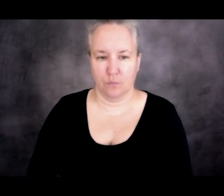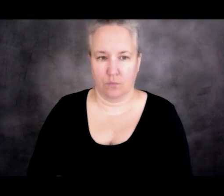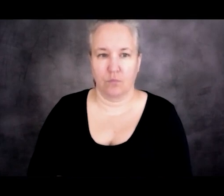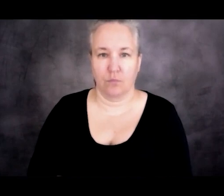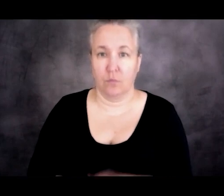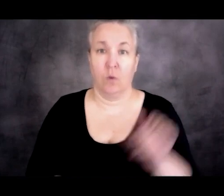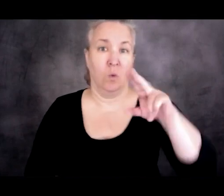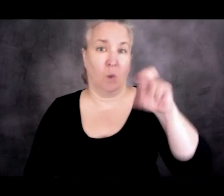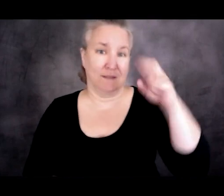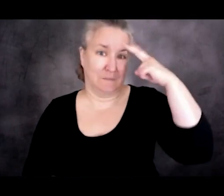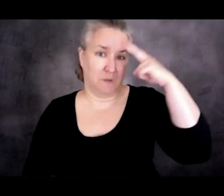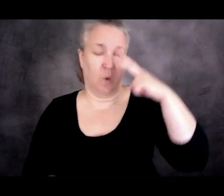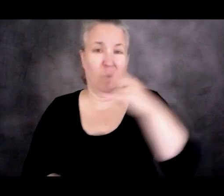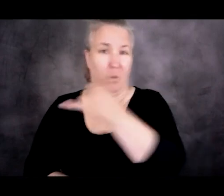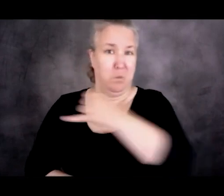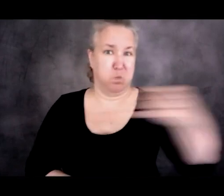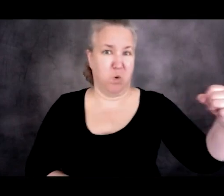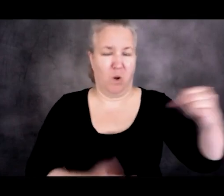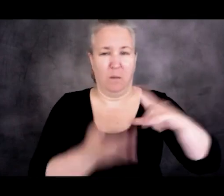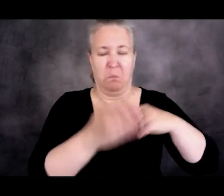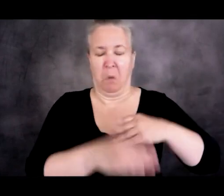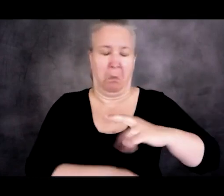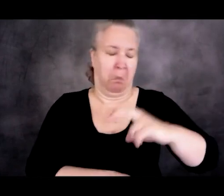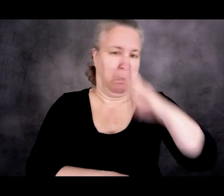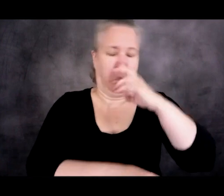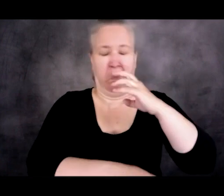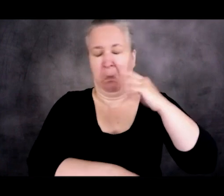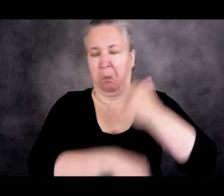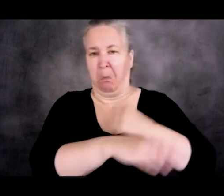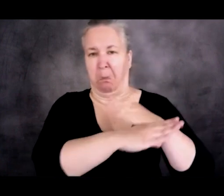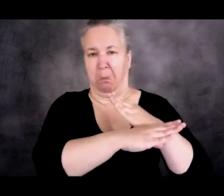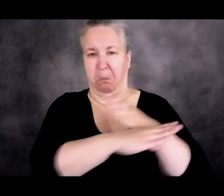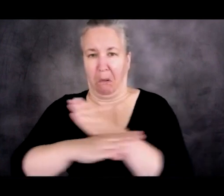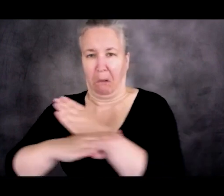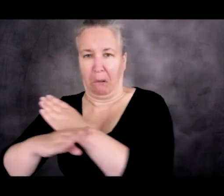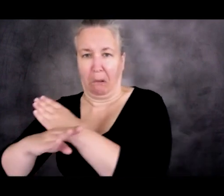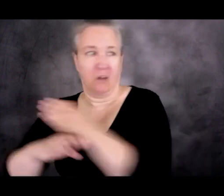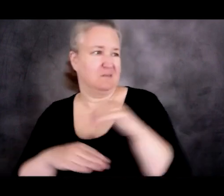now for a period of at least 30 years. And if you look at this graph, this